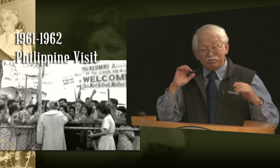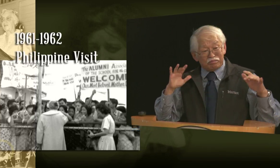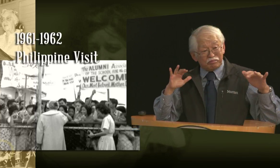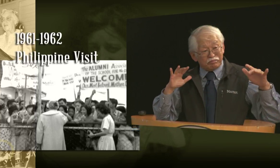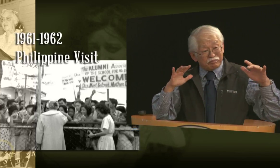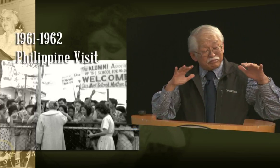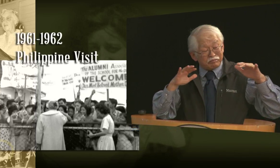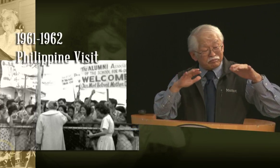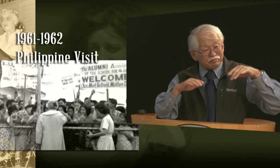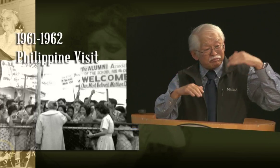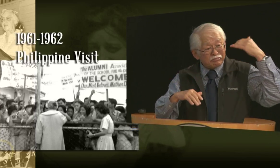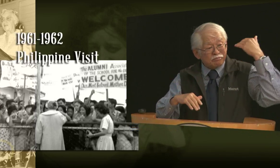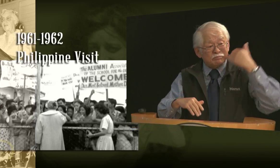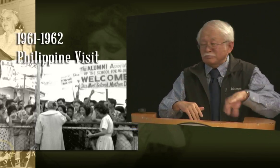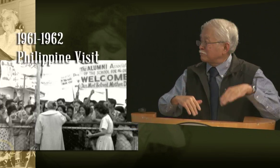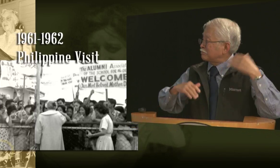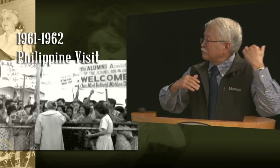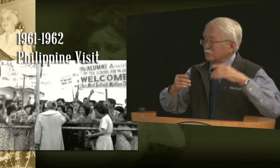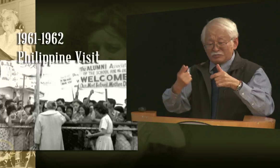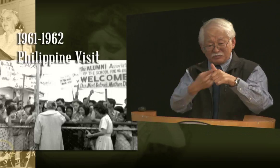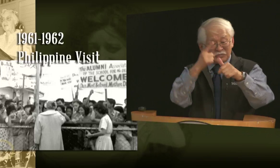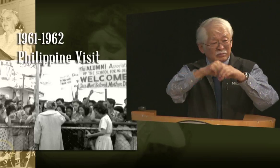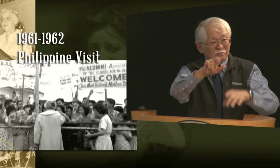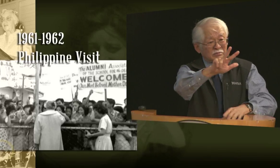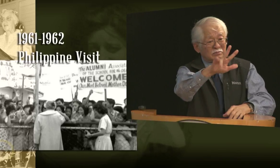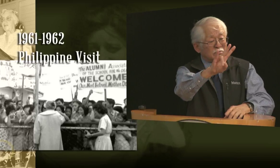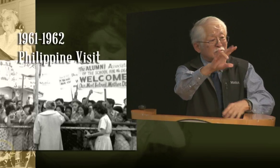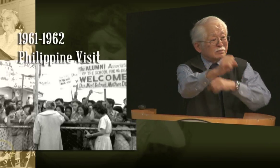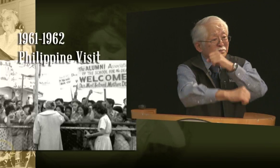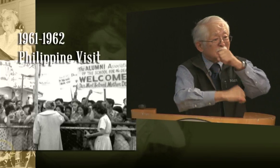and you would not believe the number of